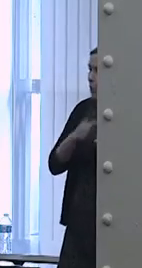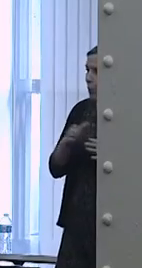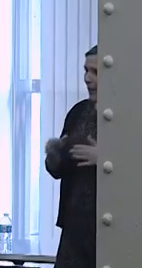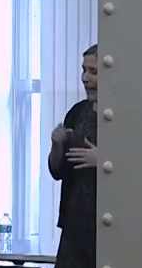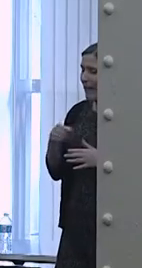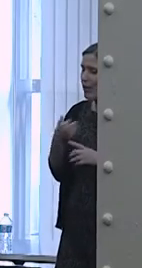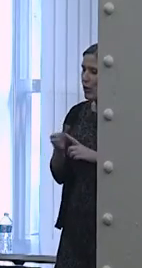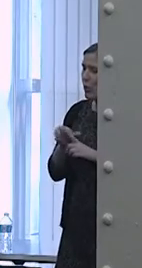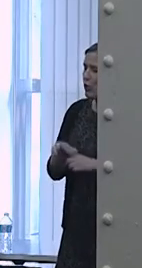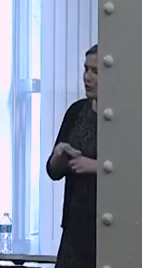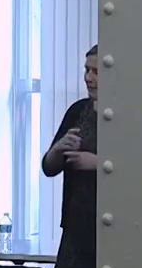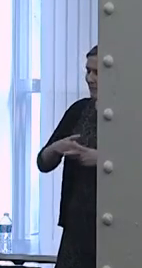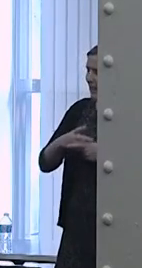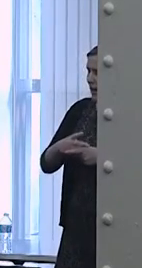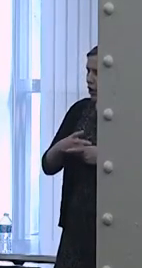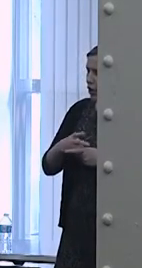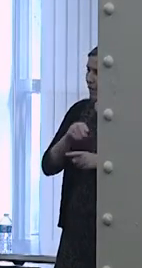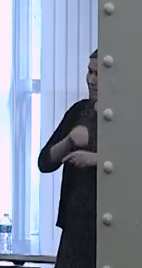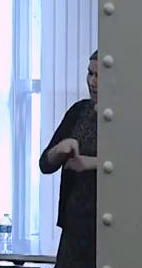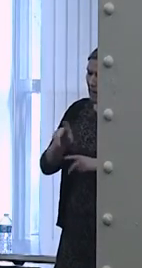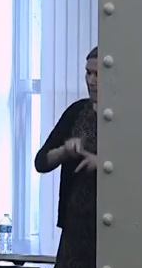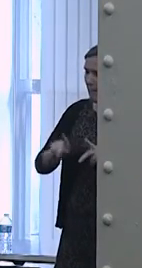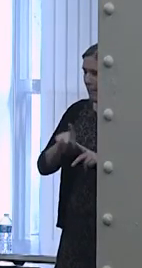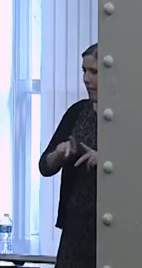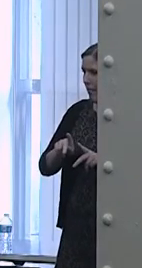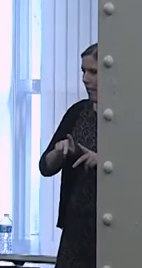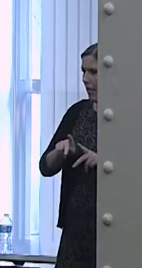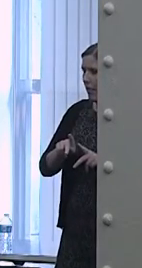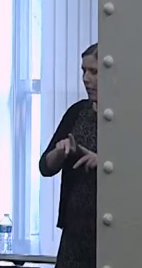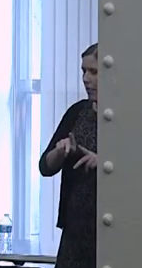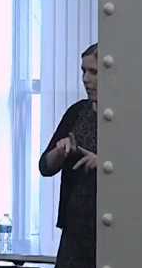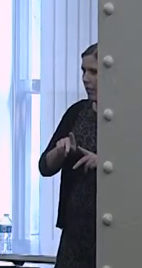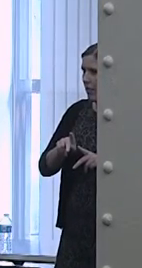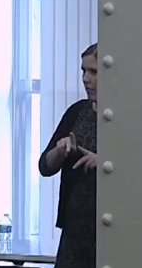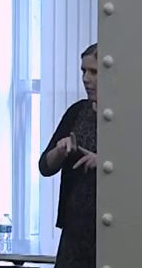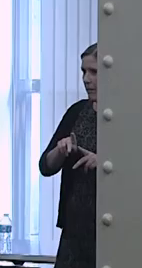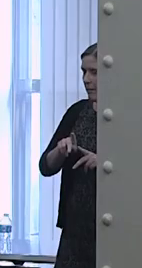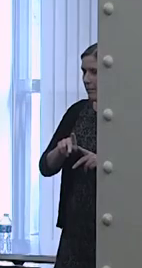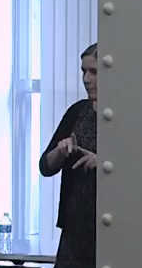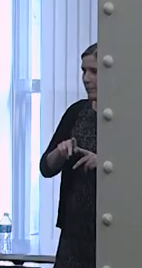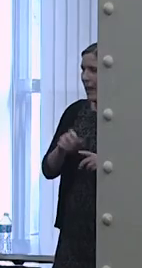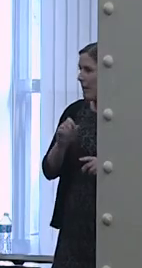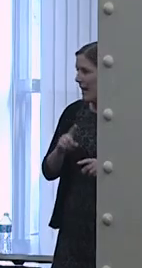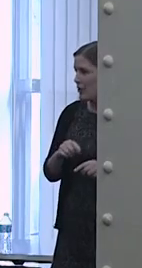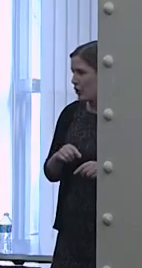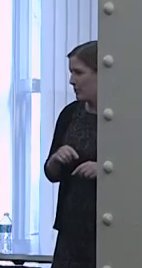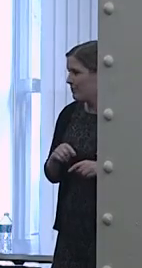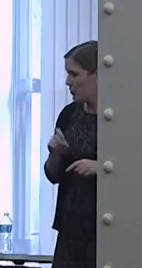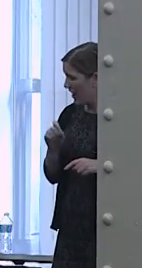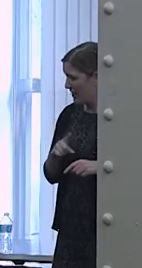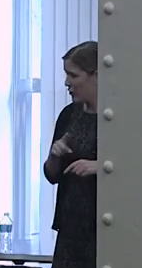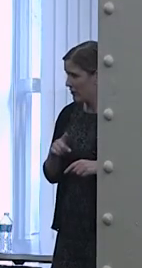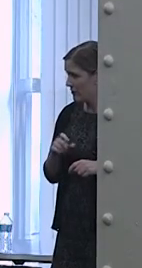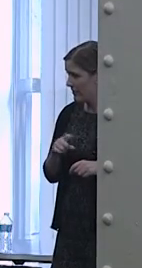affects people across and at the intersection of multiple identities. So why is it important?